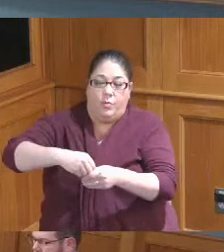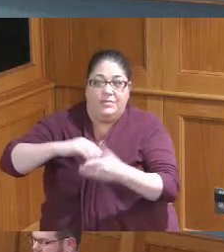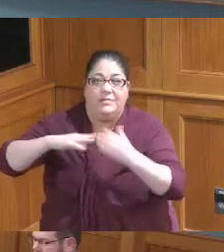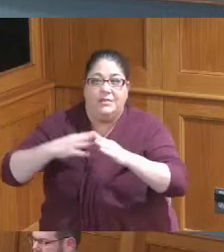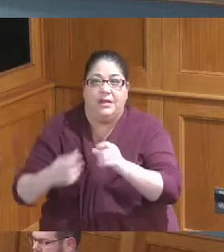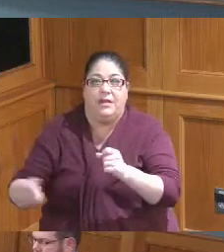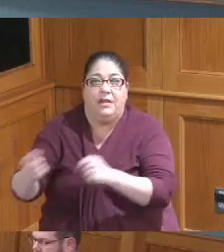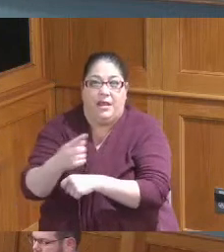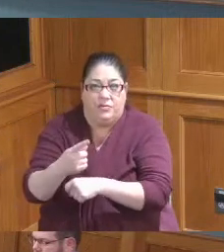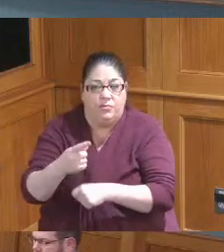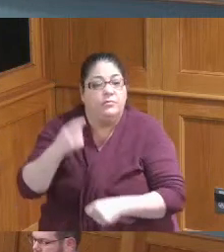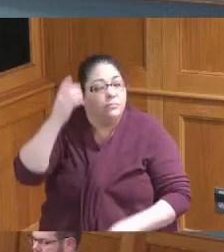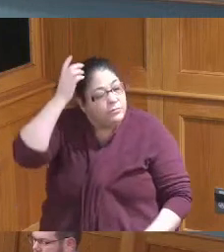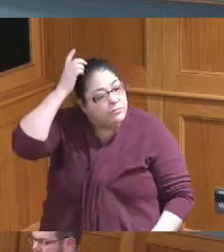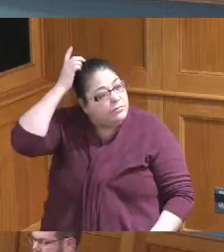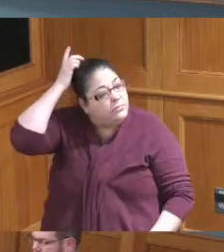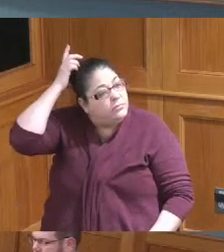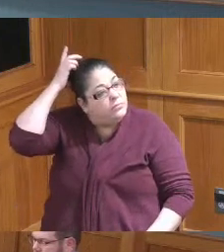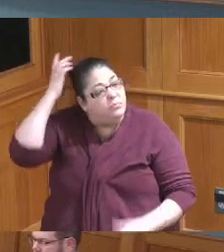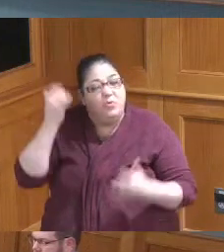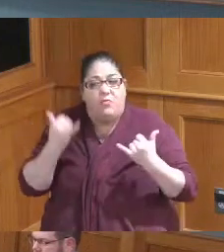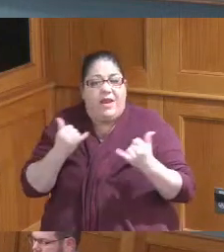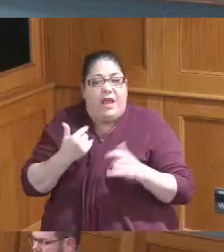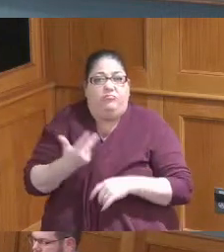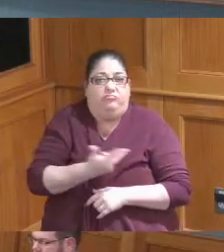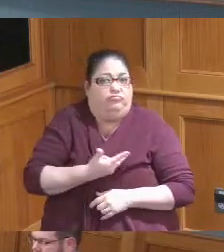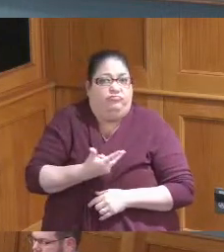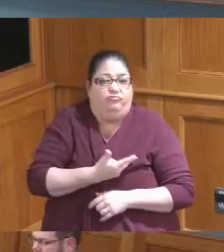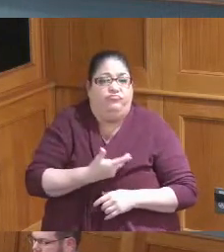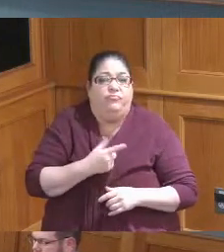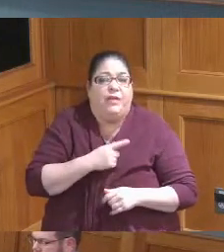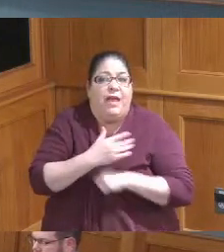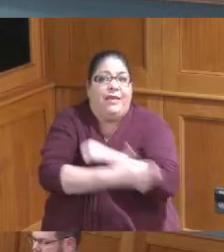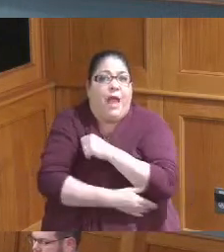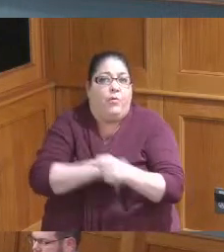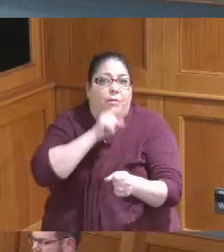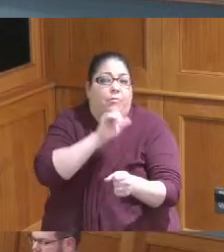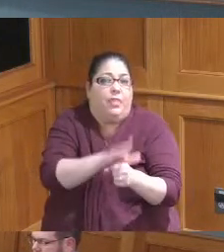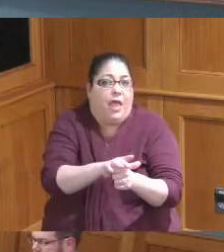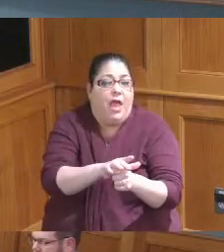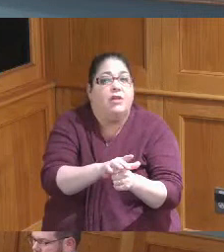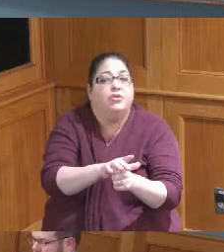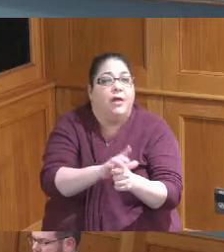oh God right now this is just County pledge the broader one will include a city pledge